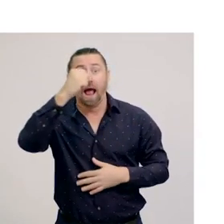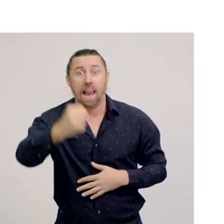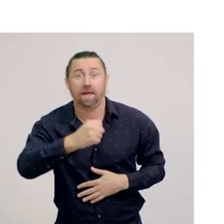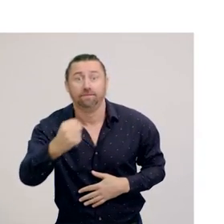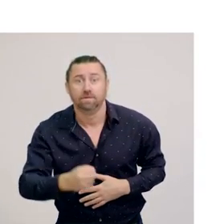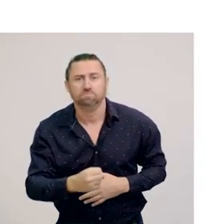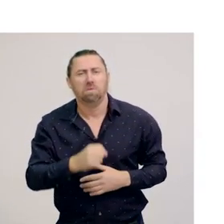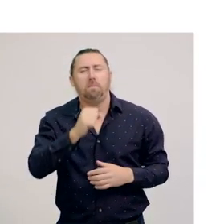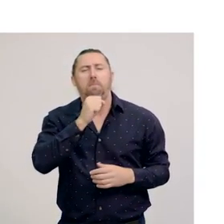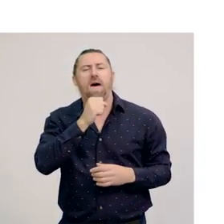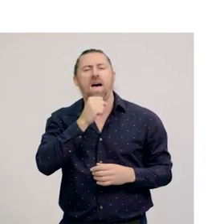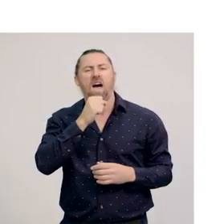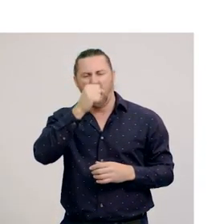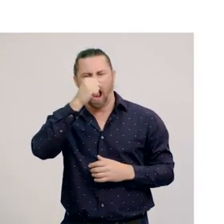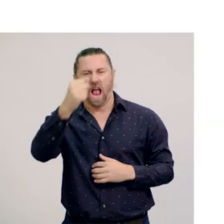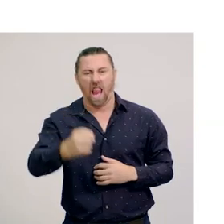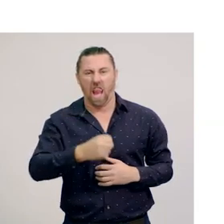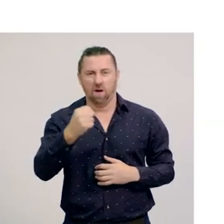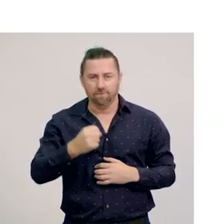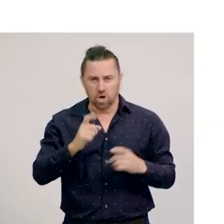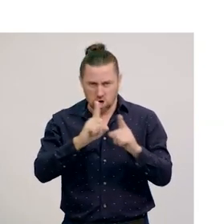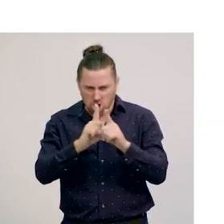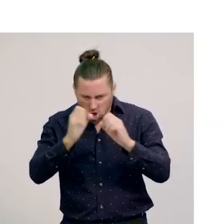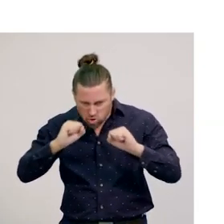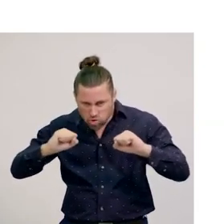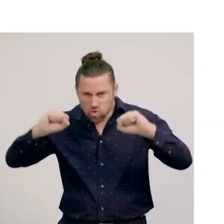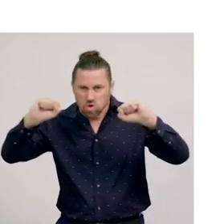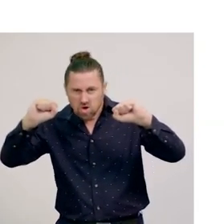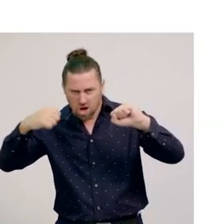Male elephants compete with each other in contests to find a mate.